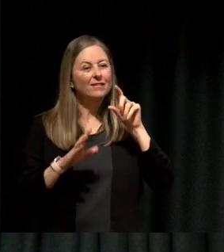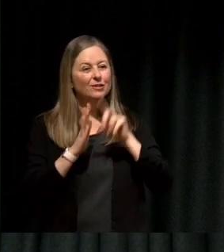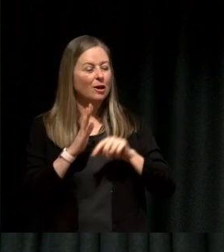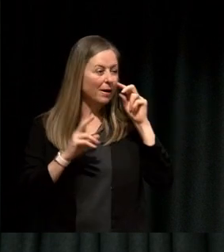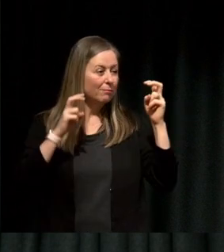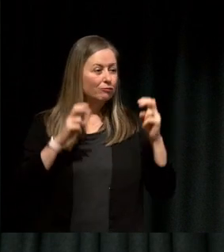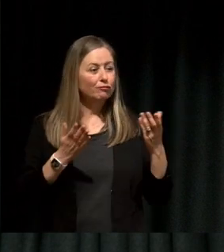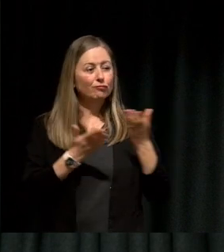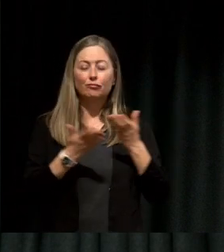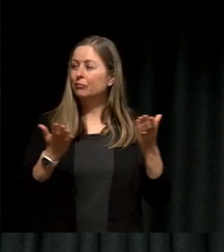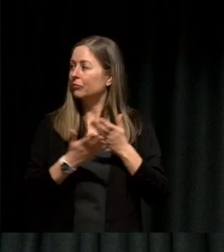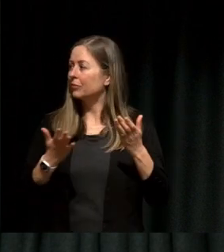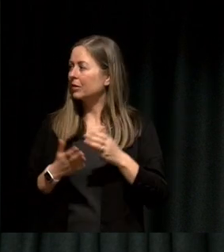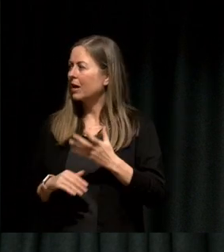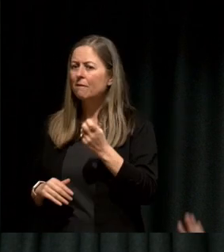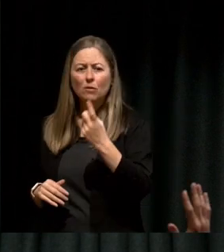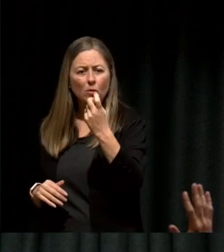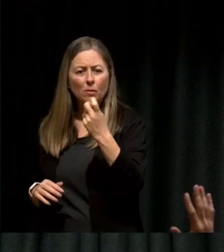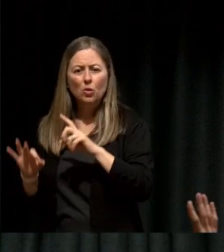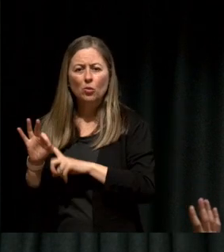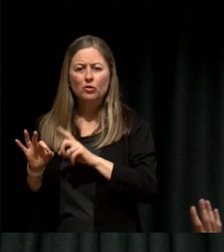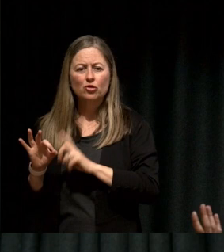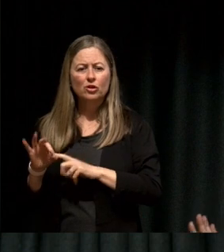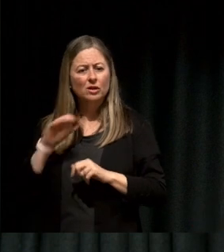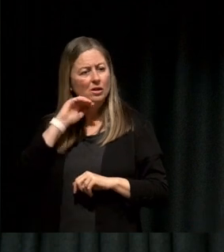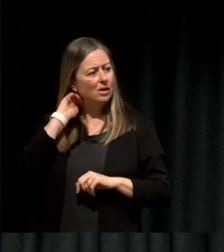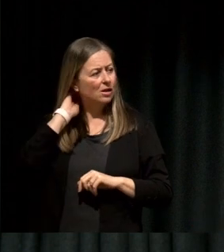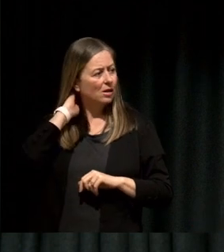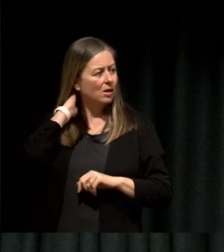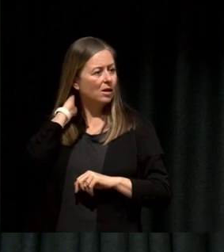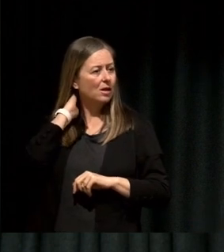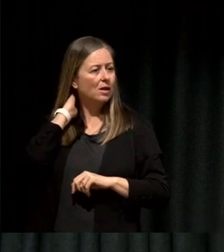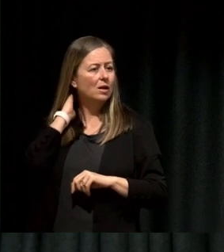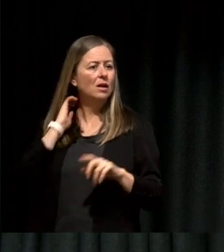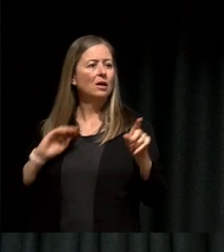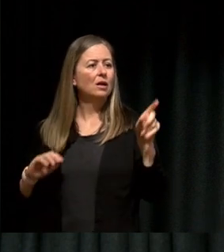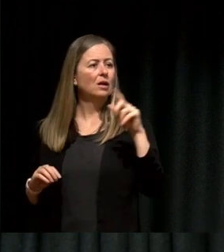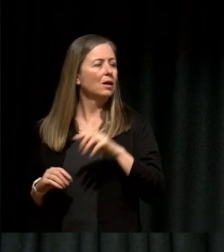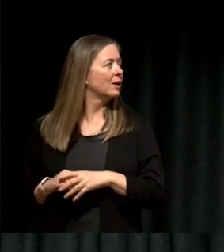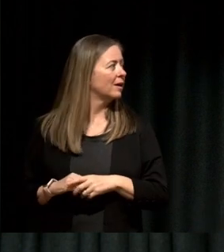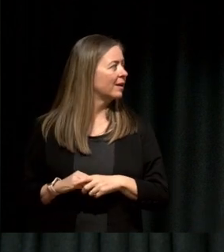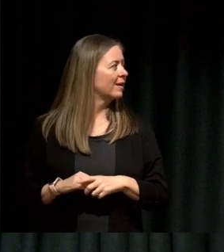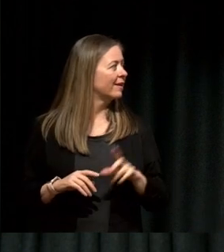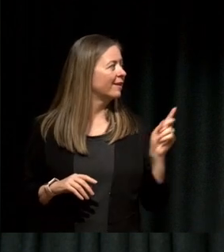Alright okay, great, I think was there another question?